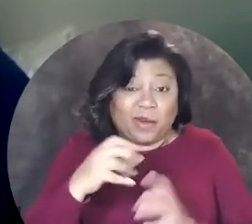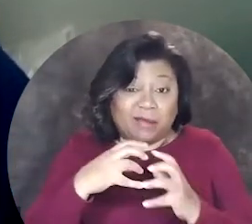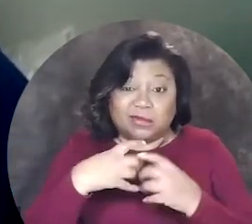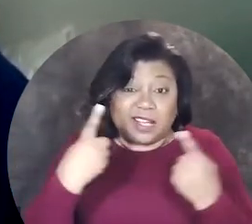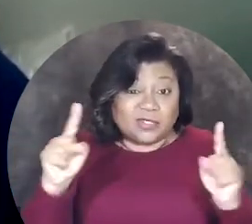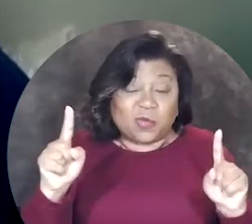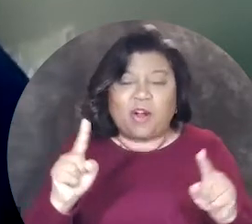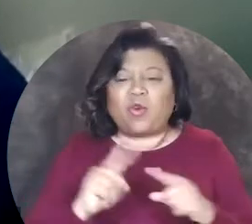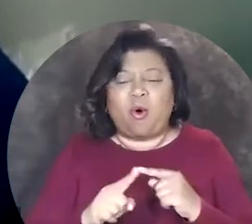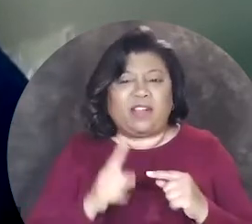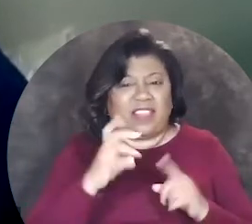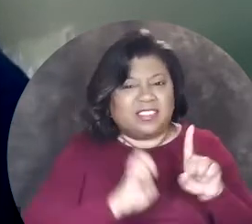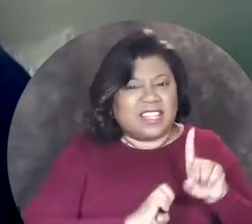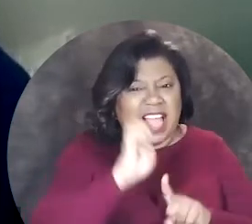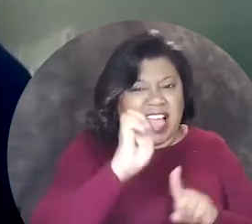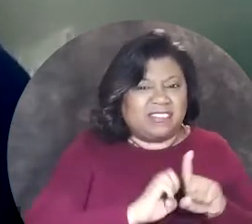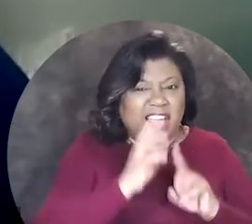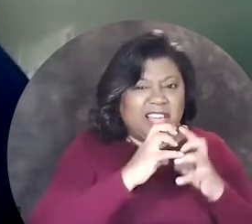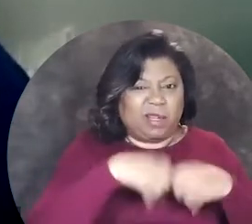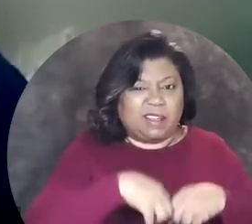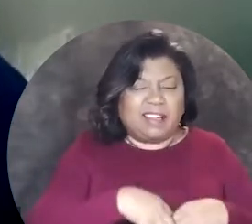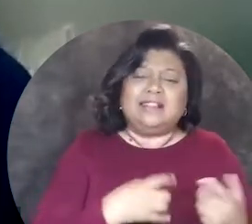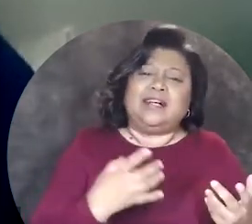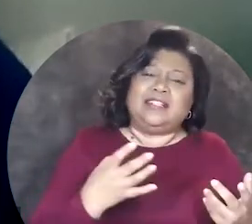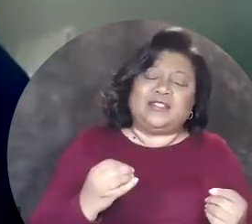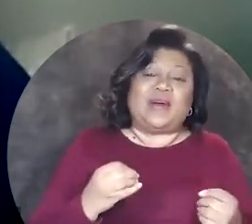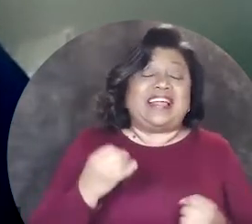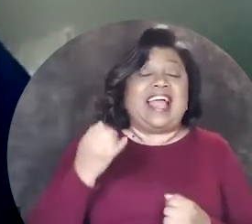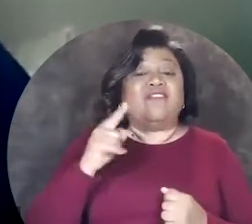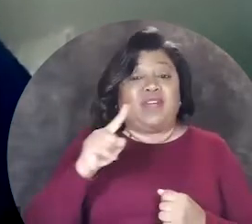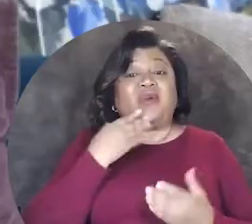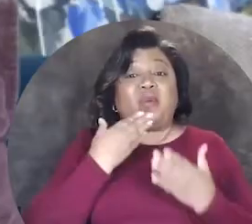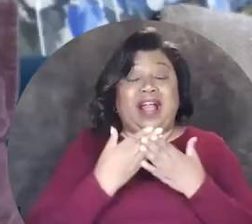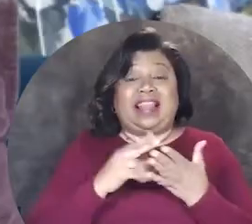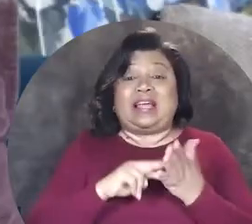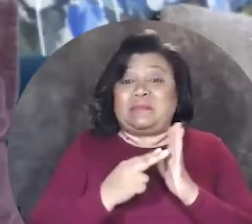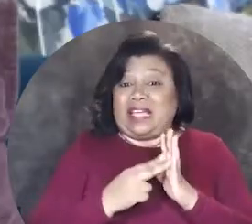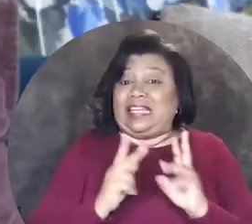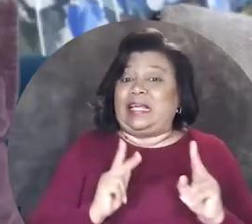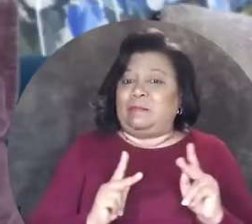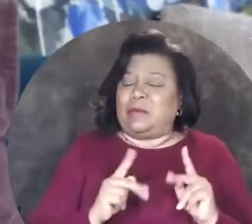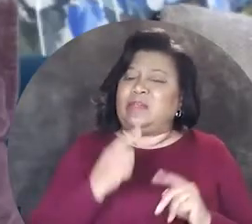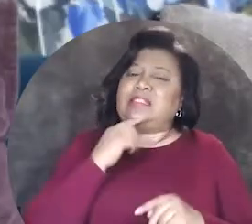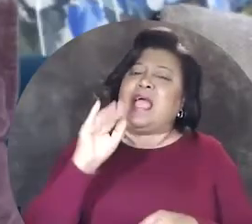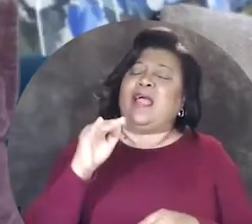but the ramp doesn't work or there's an elevator, the elevator doesn't work very well meaning people